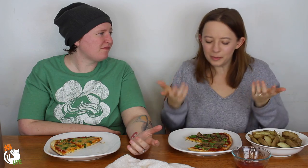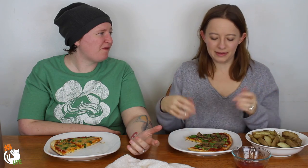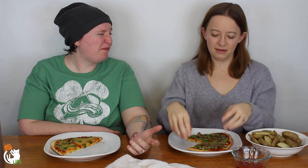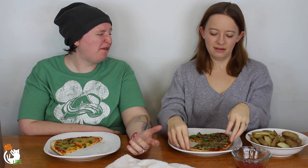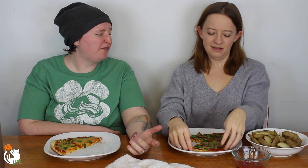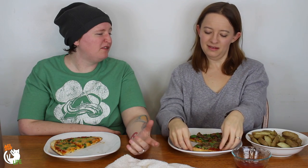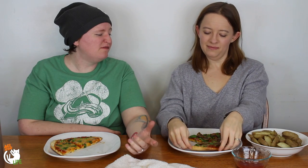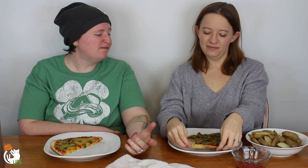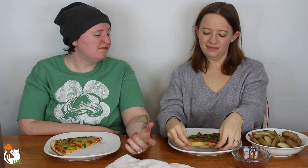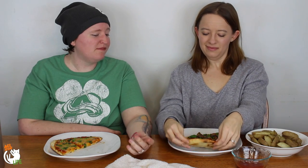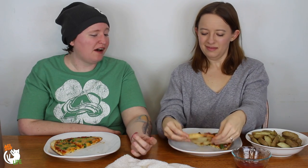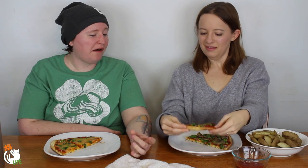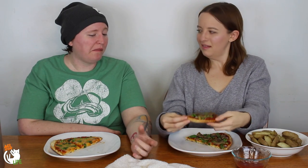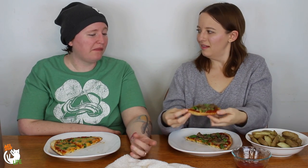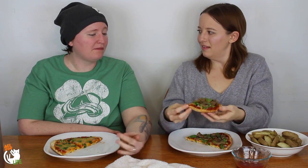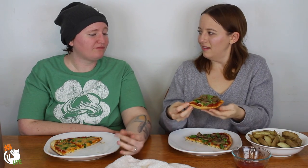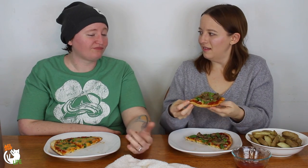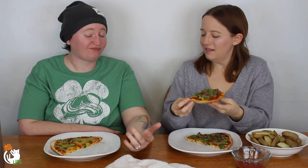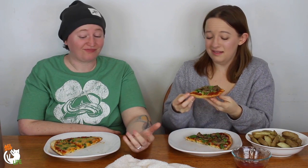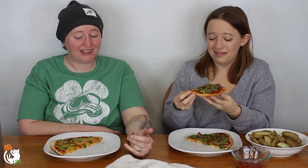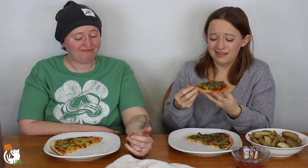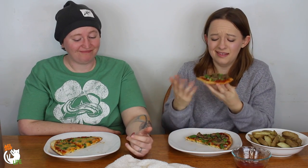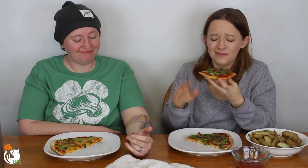It's just stupid!